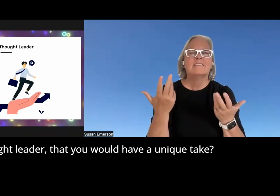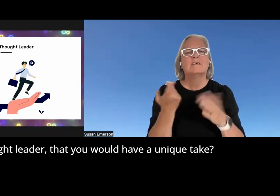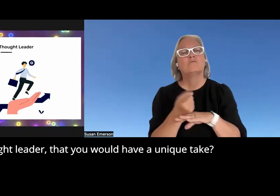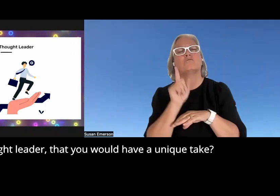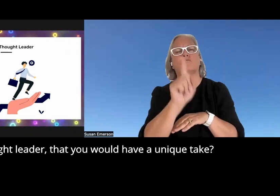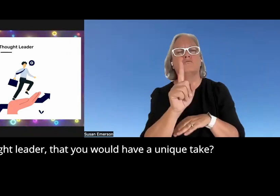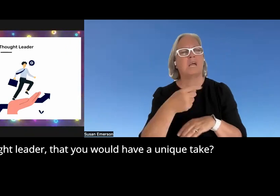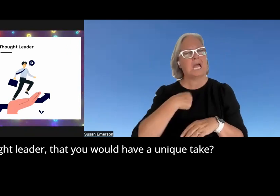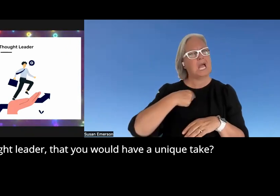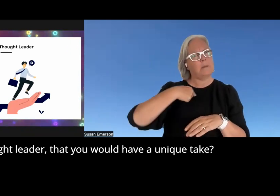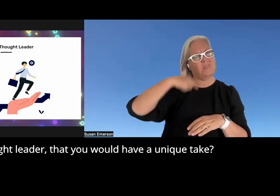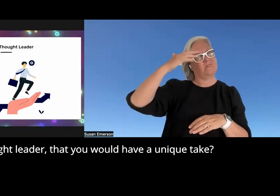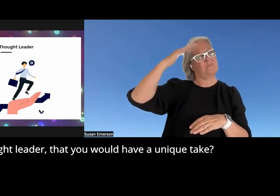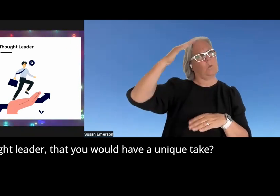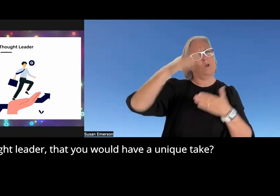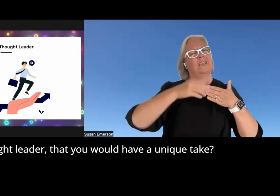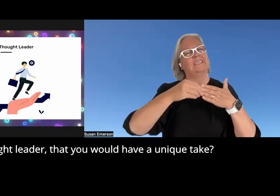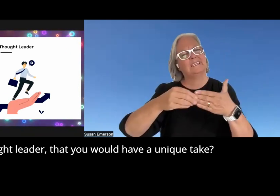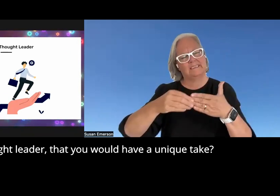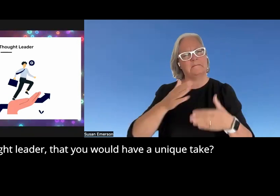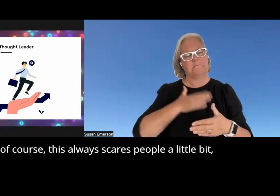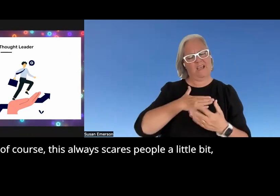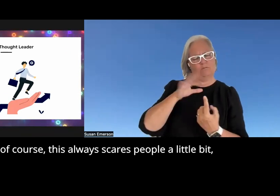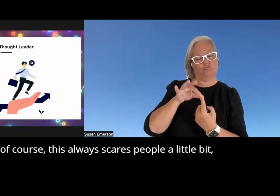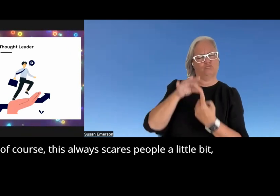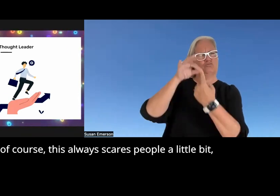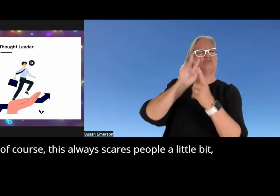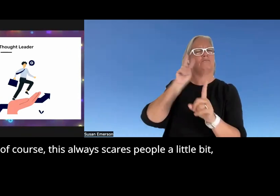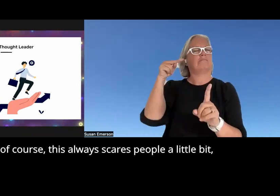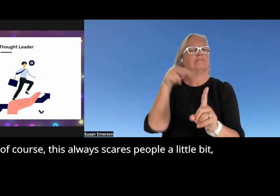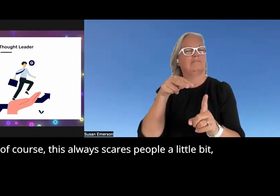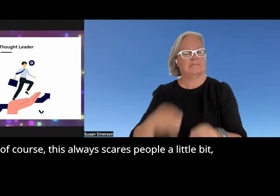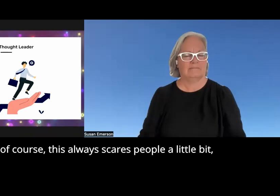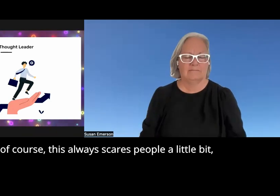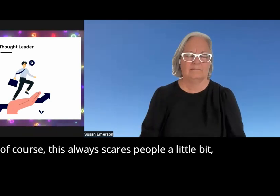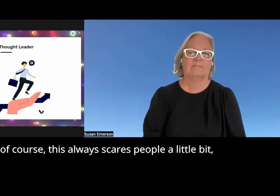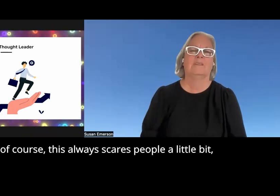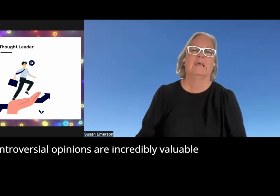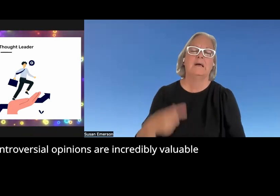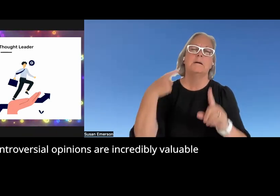leader that you would have a unique take and of course this always scares people a little bit but